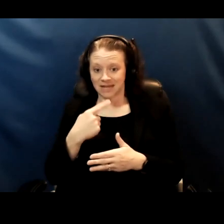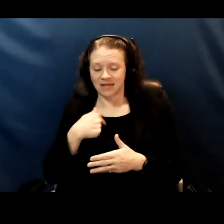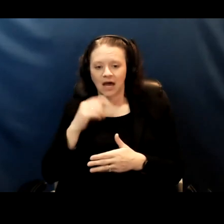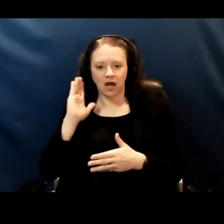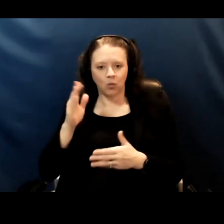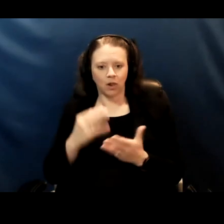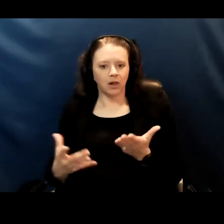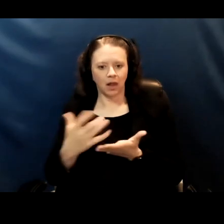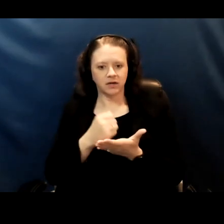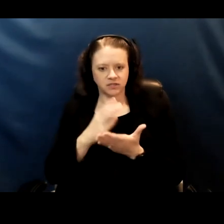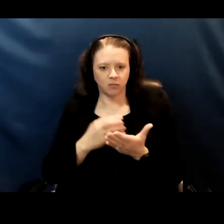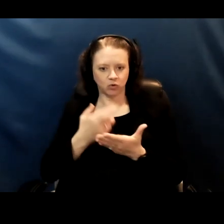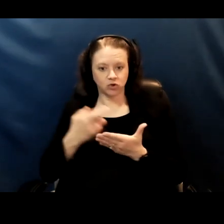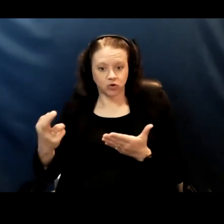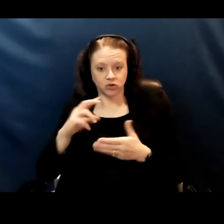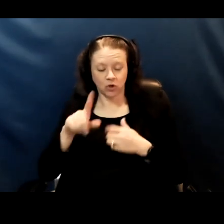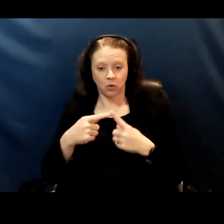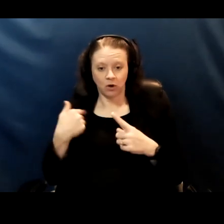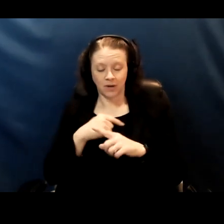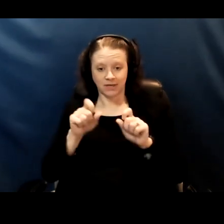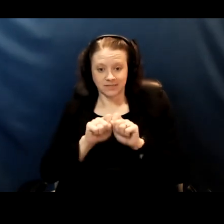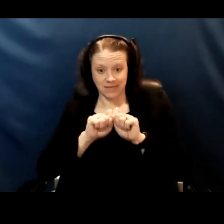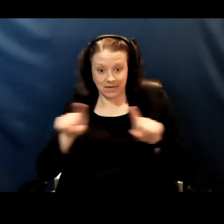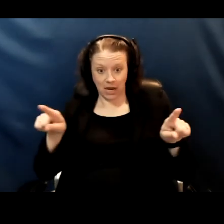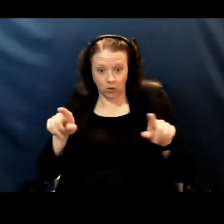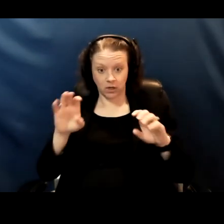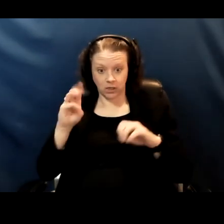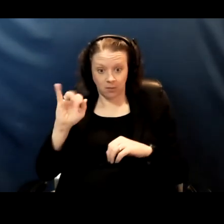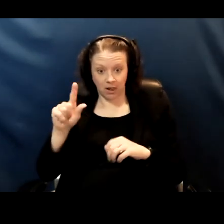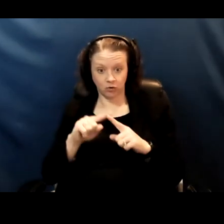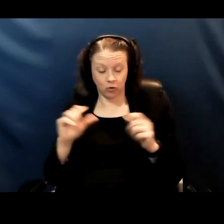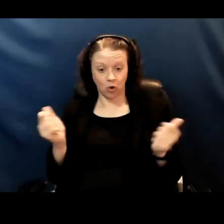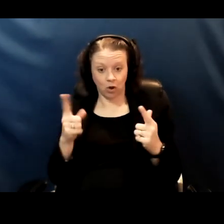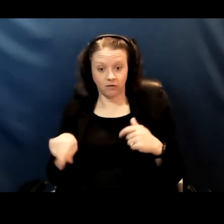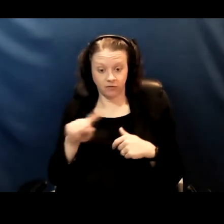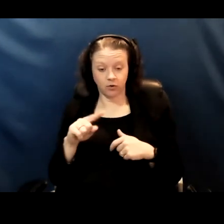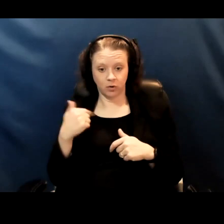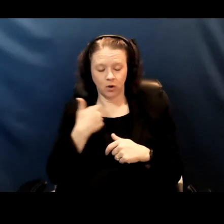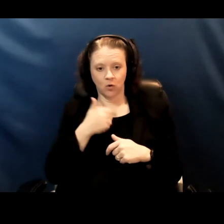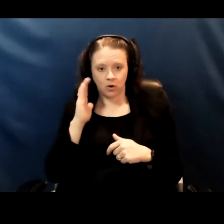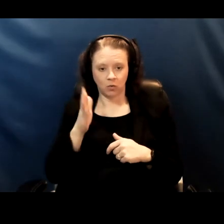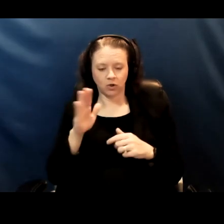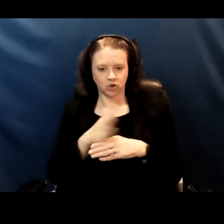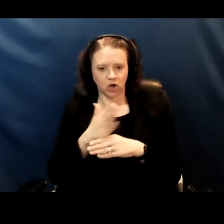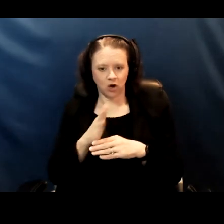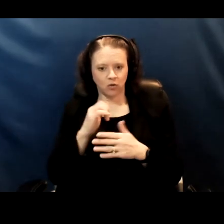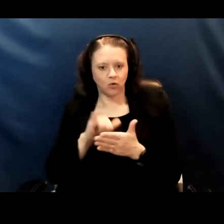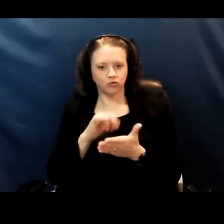and when we send out an email to all of you we'll get share those resources.